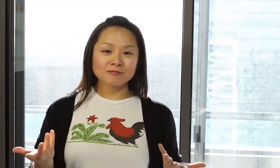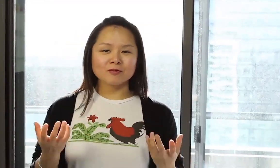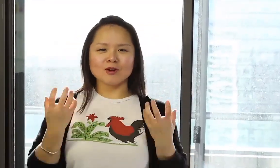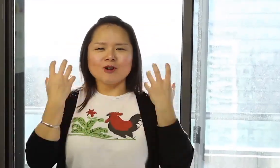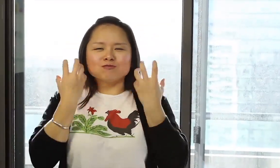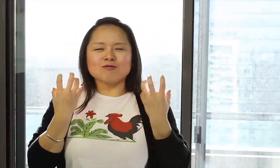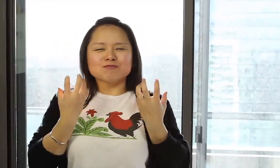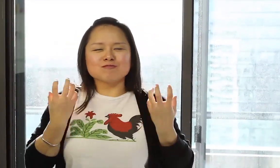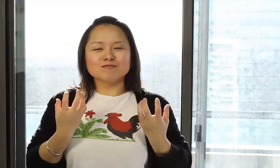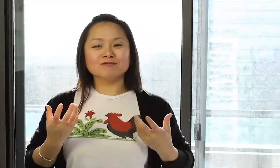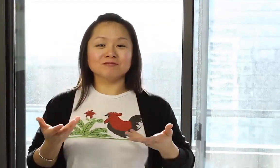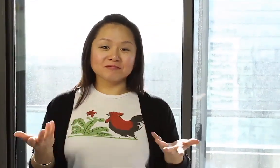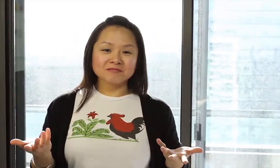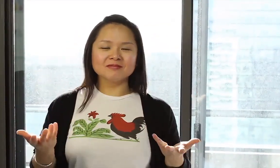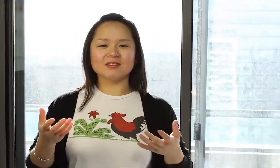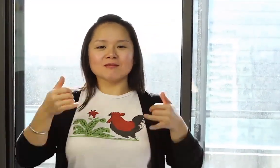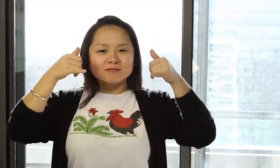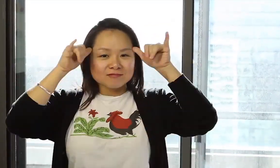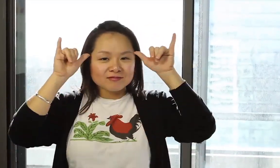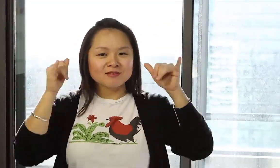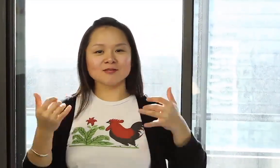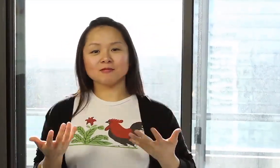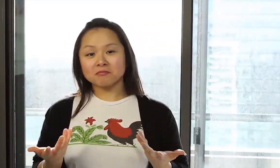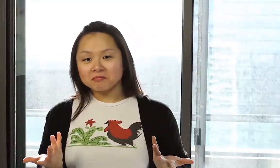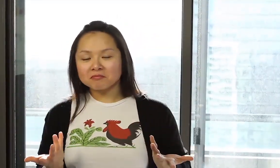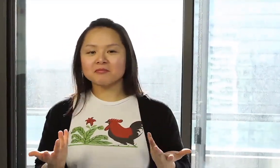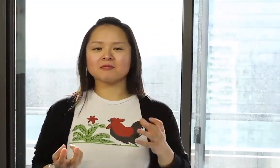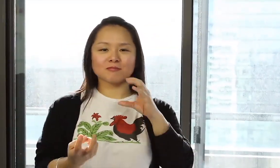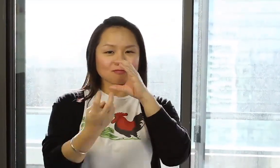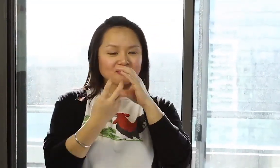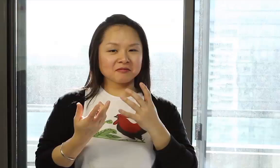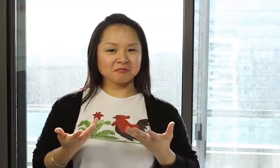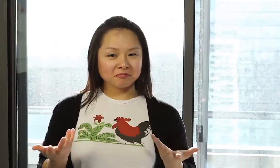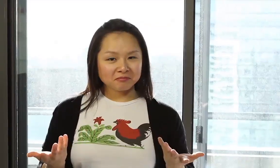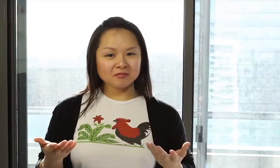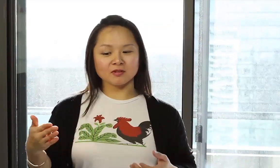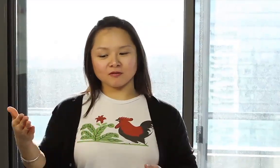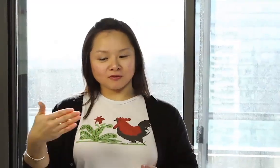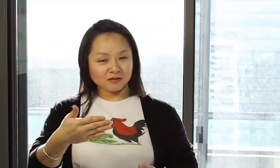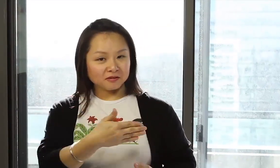sliced chicken, goat, sheep, beef, pork, fish or